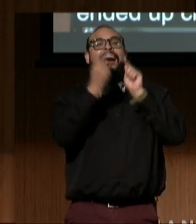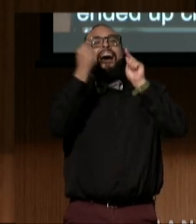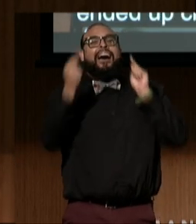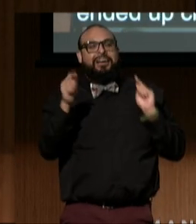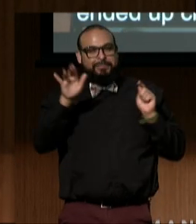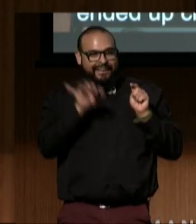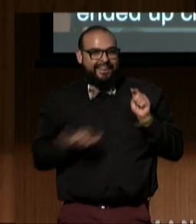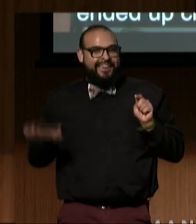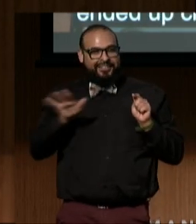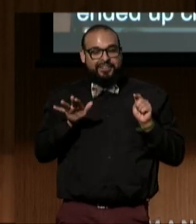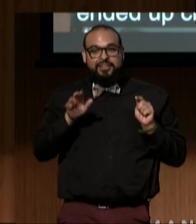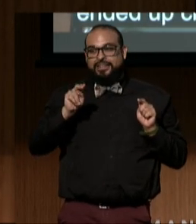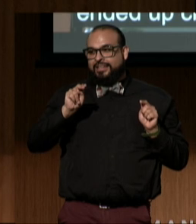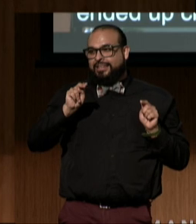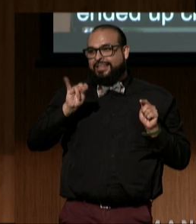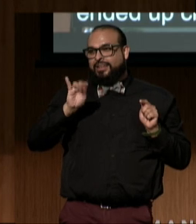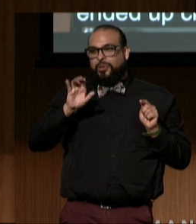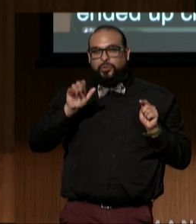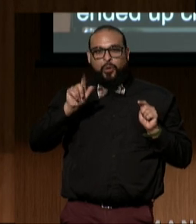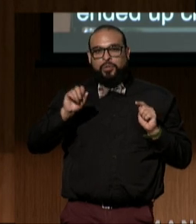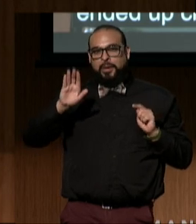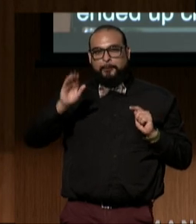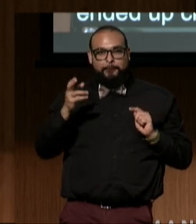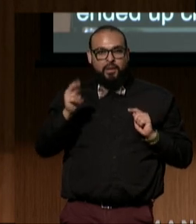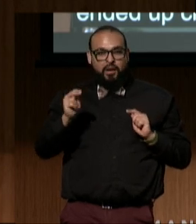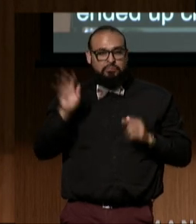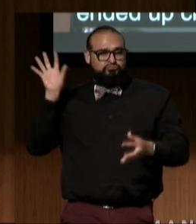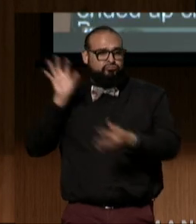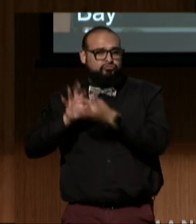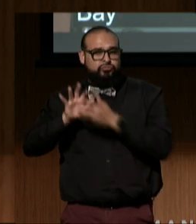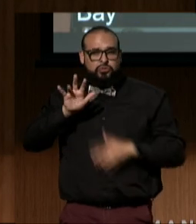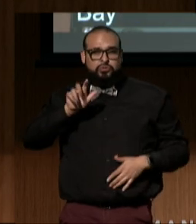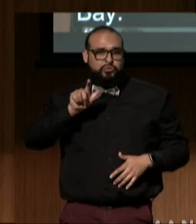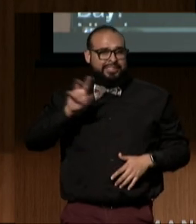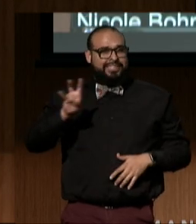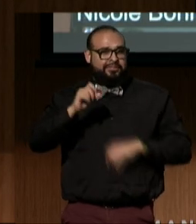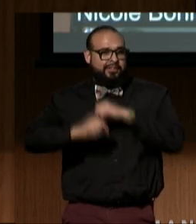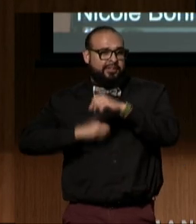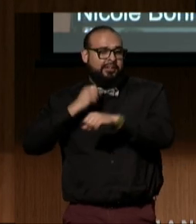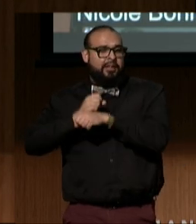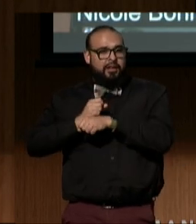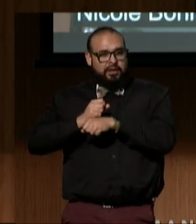Nicole Bohn comes to us with 27 years of experience leading disability organizations.